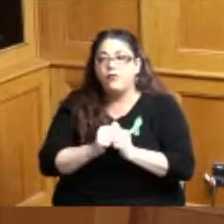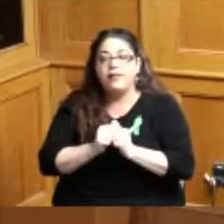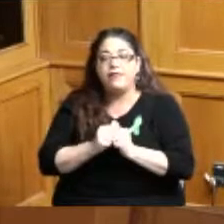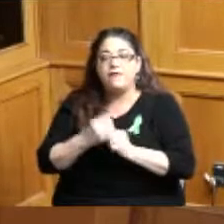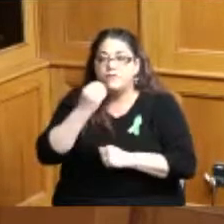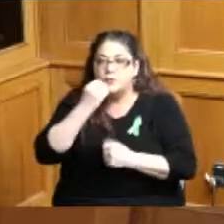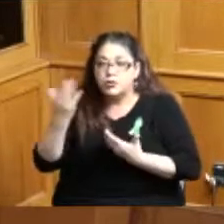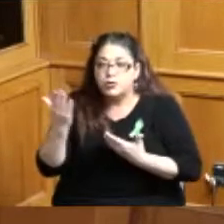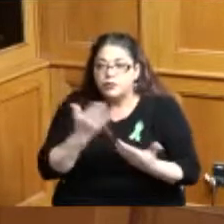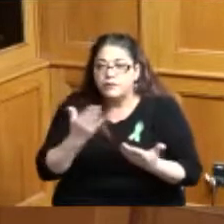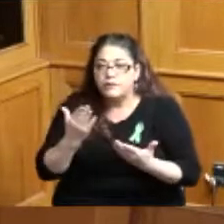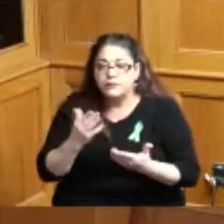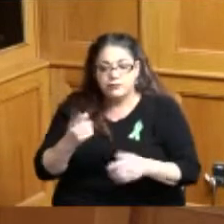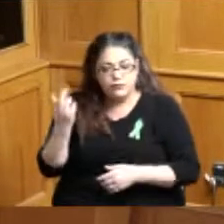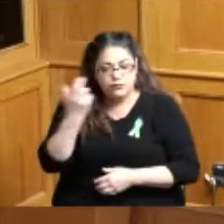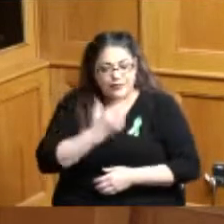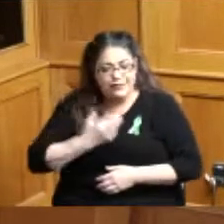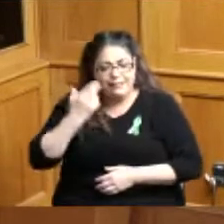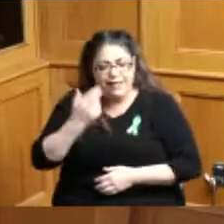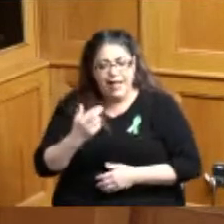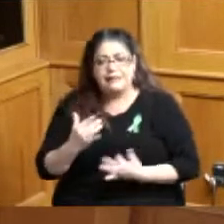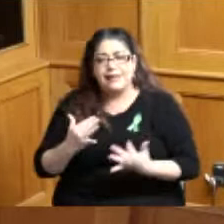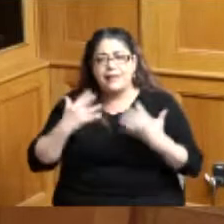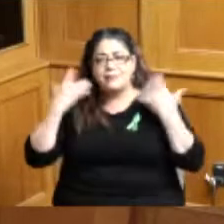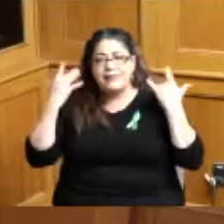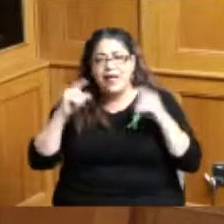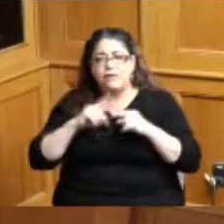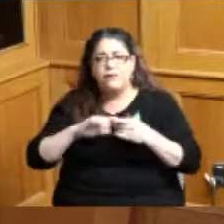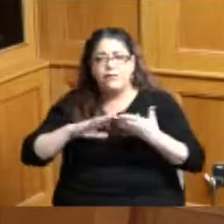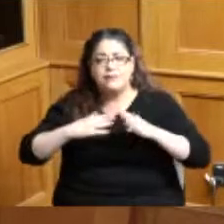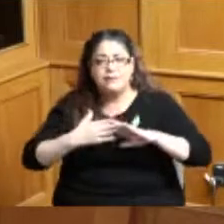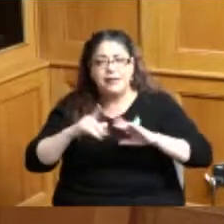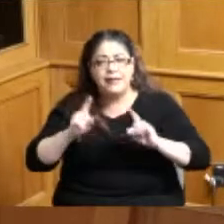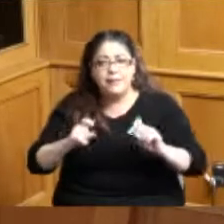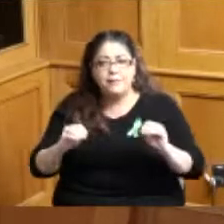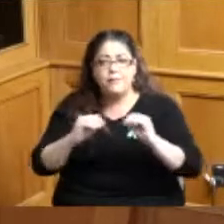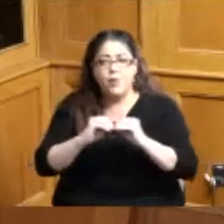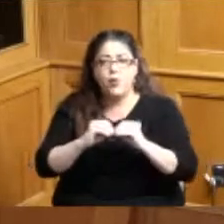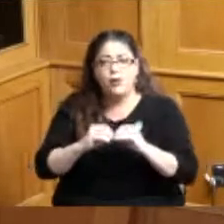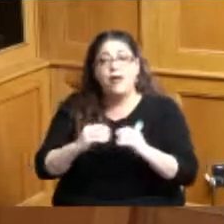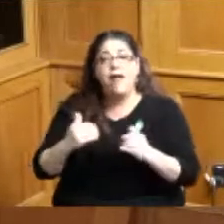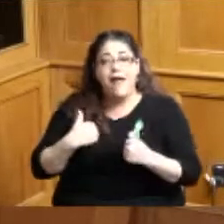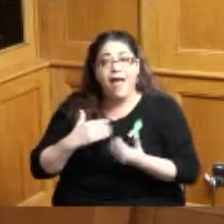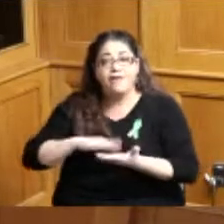for more workforce development here there are colony of culinary programs but there are no